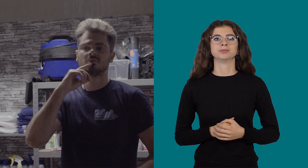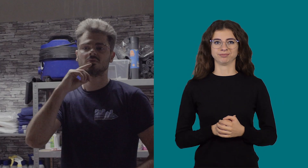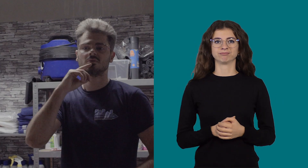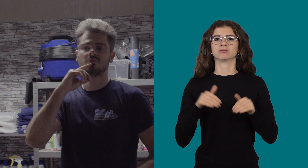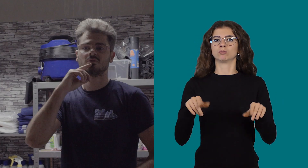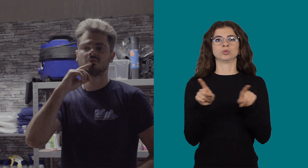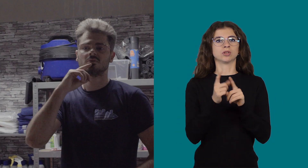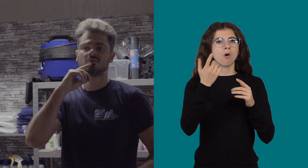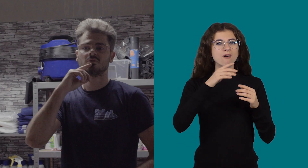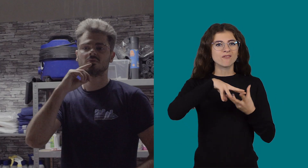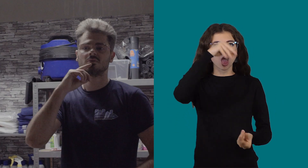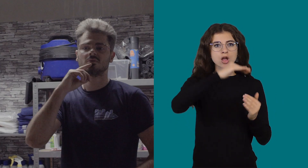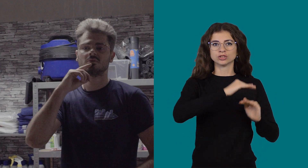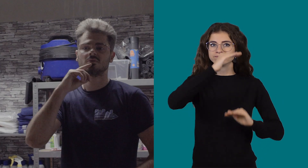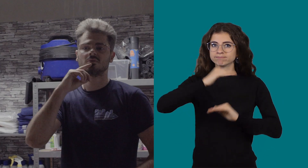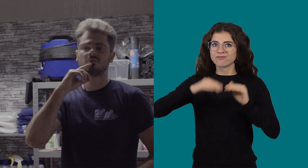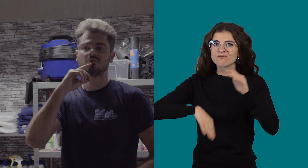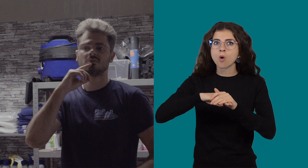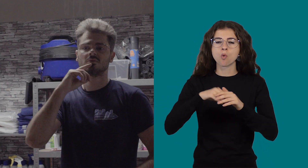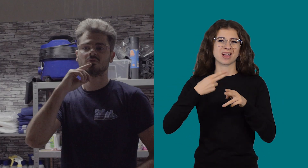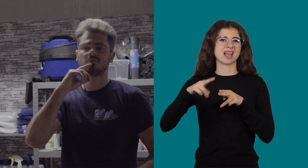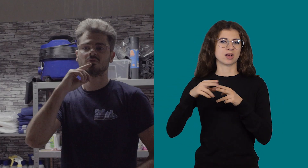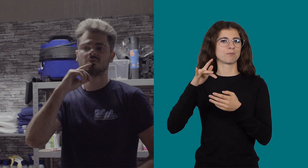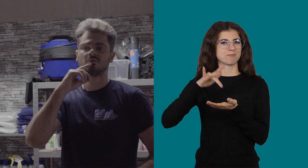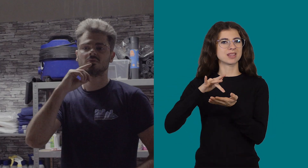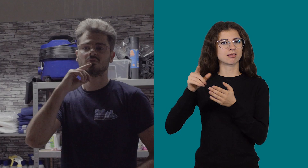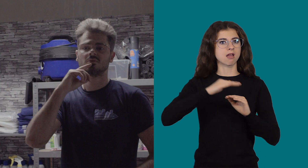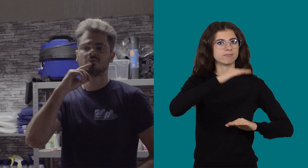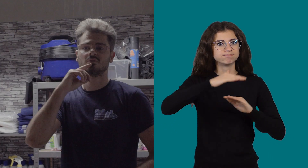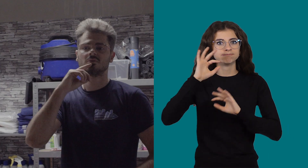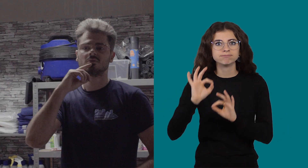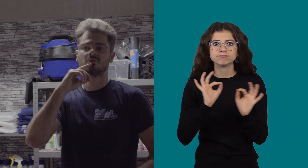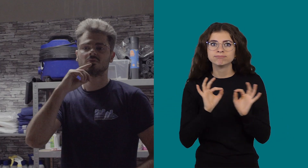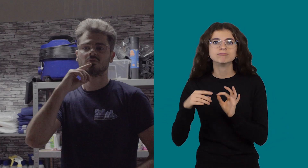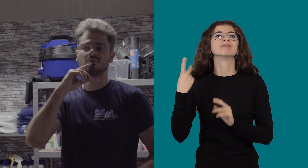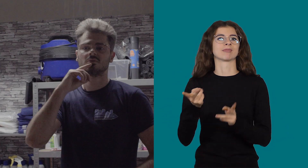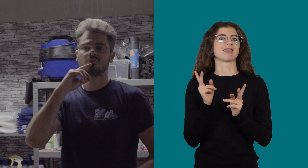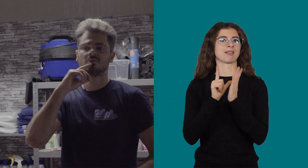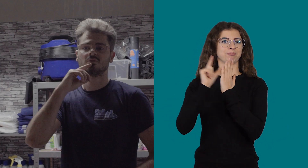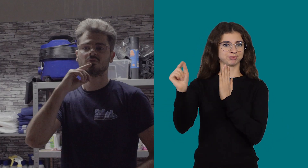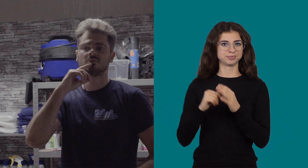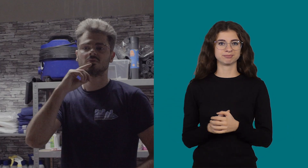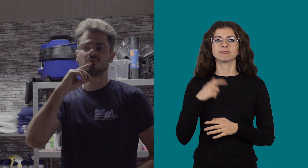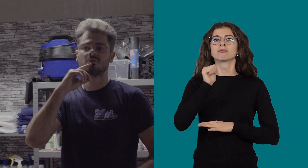He has to make sure that the bottles of cleaning products are full before he leaves.